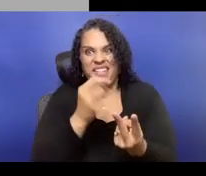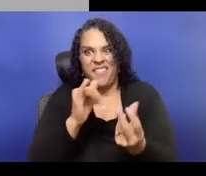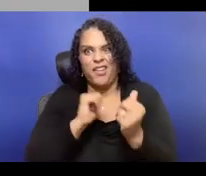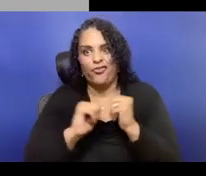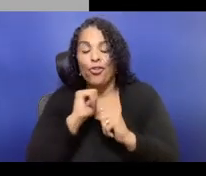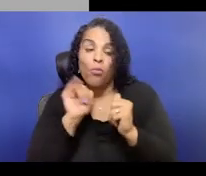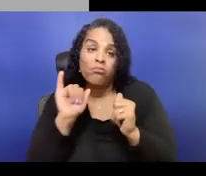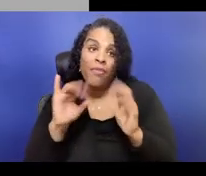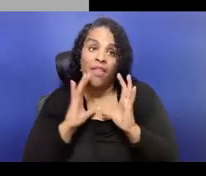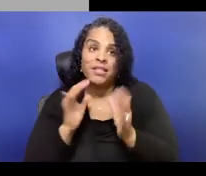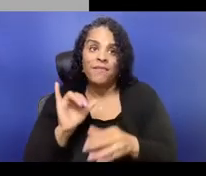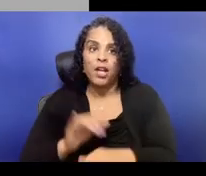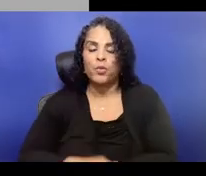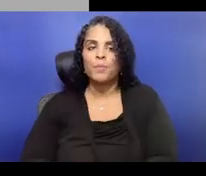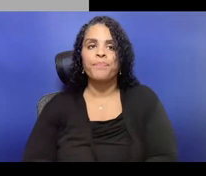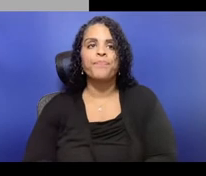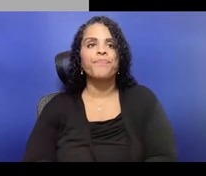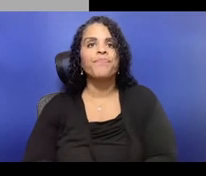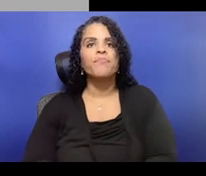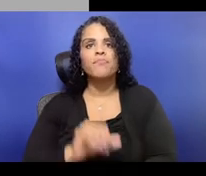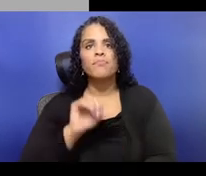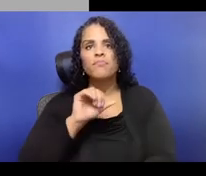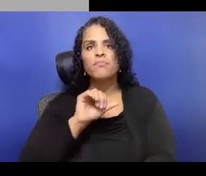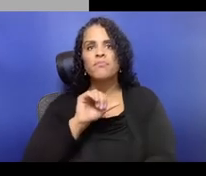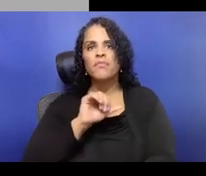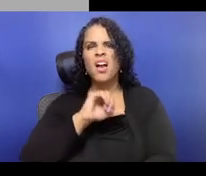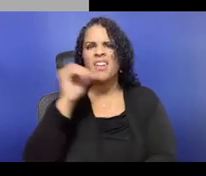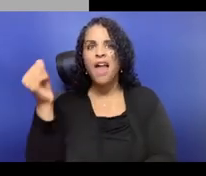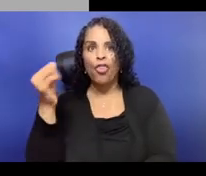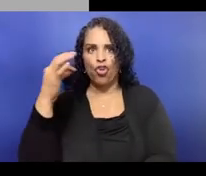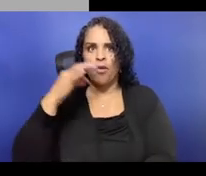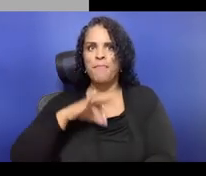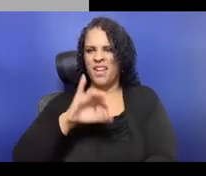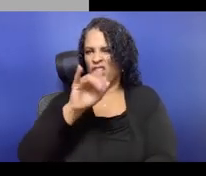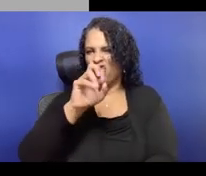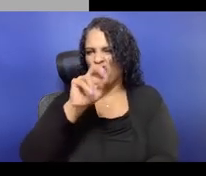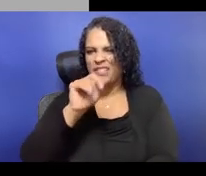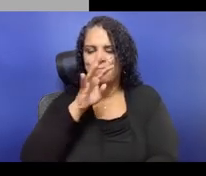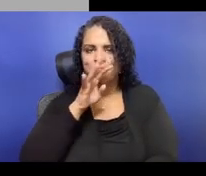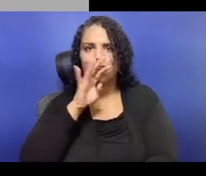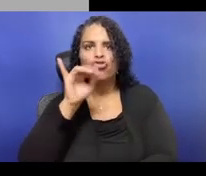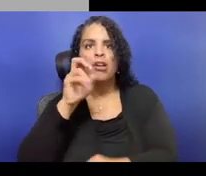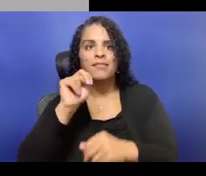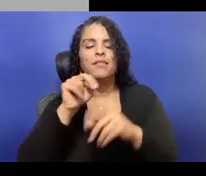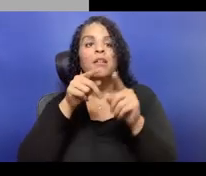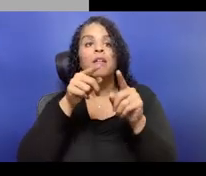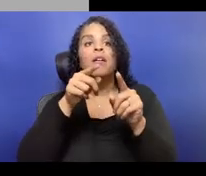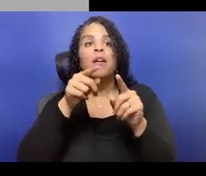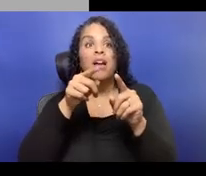to the Open Book, I guess, program is also our Living Ticket. So at some point, I wasn't a creative partner at this point,